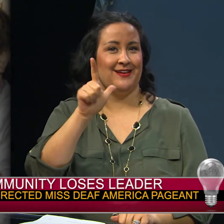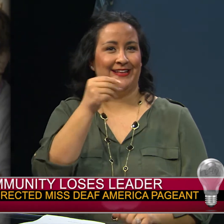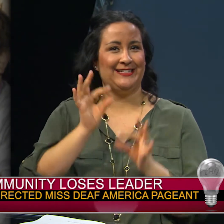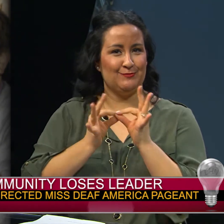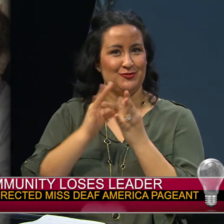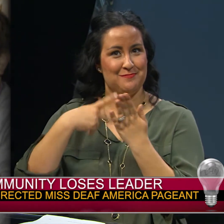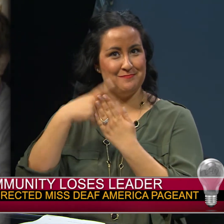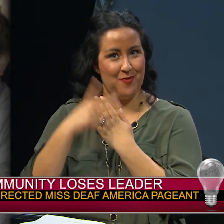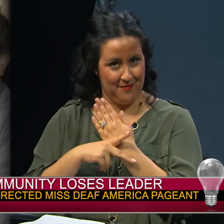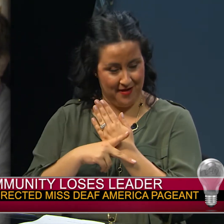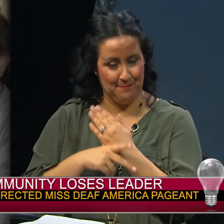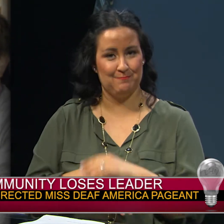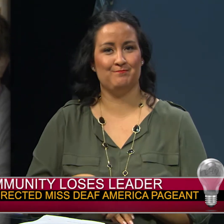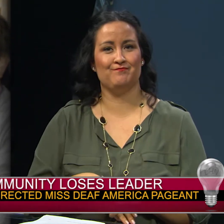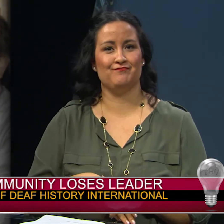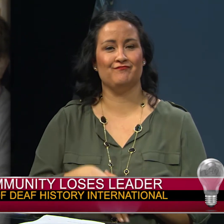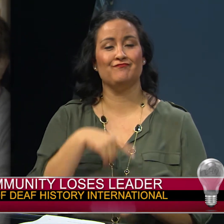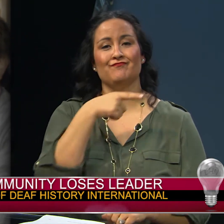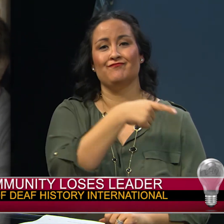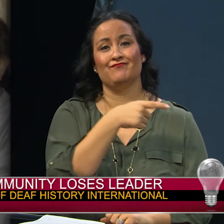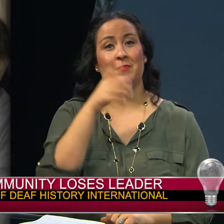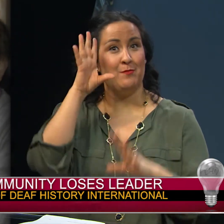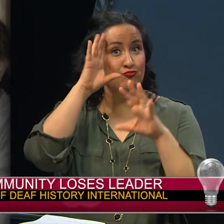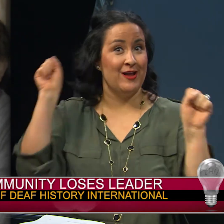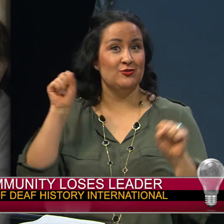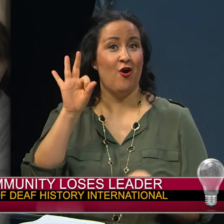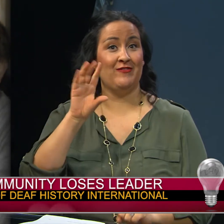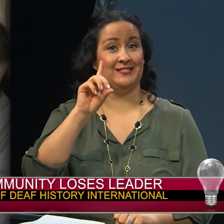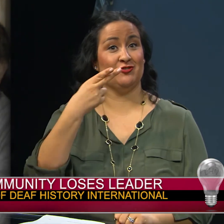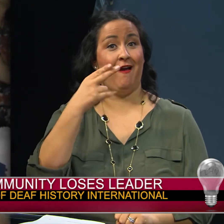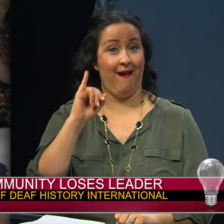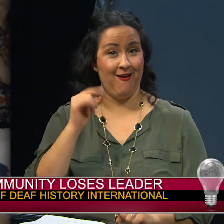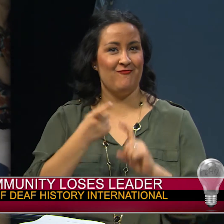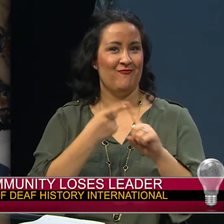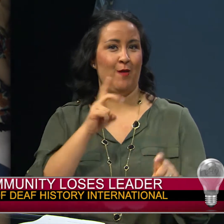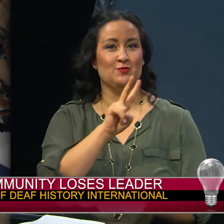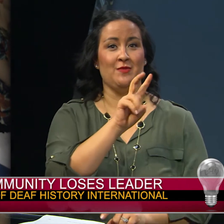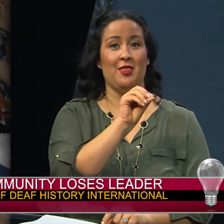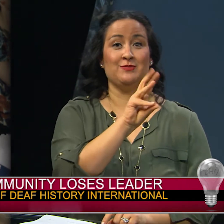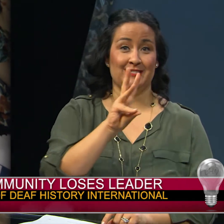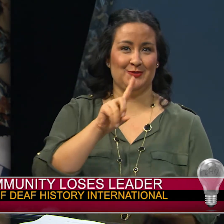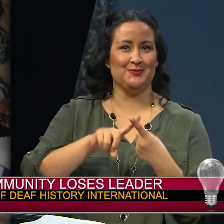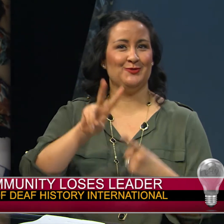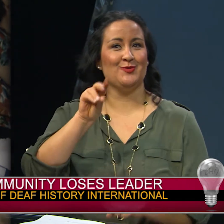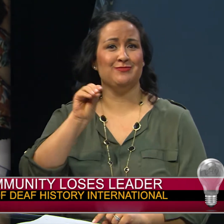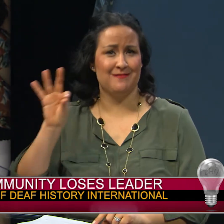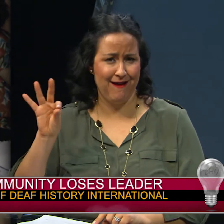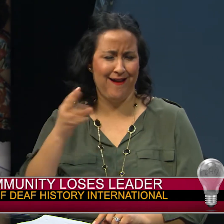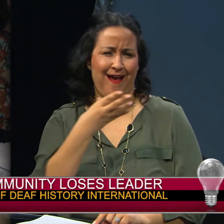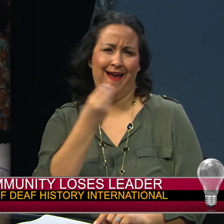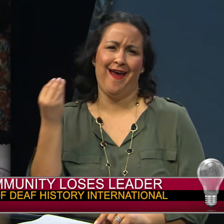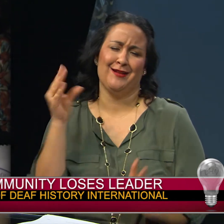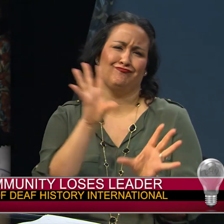Bahl was president for Deaf History International from 2006 to 2009, and he was heavily involved